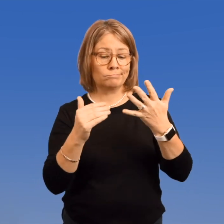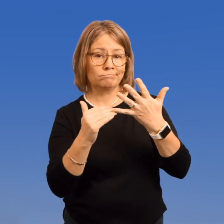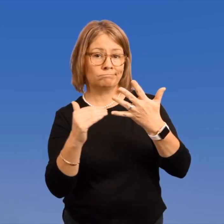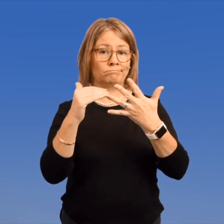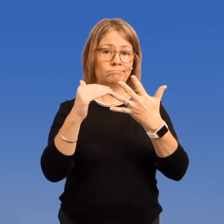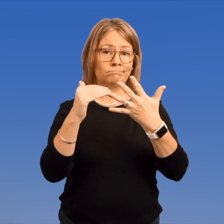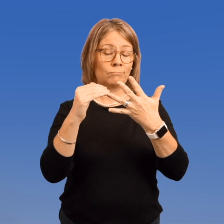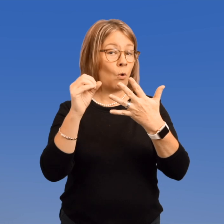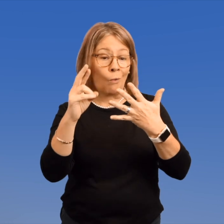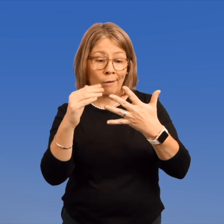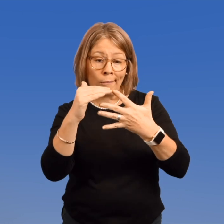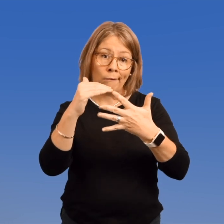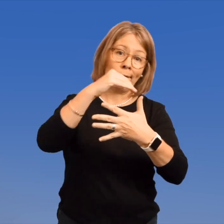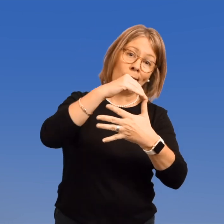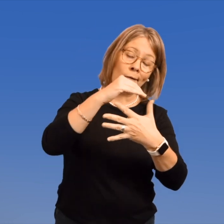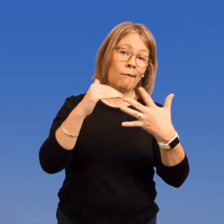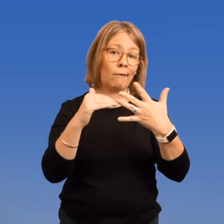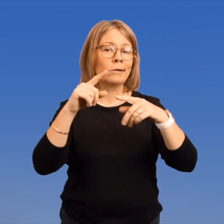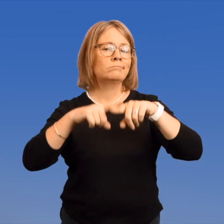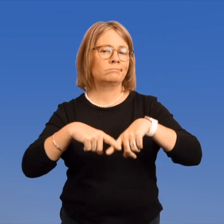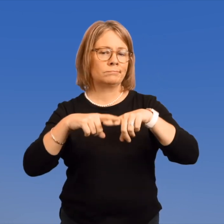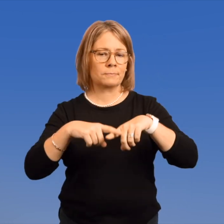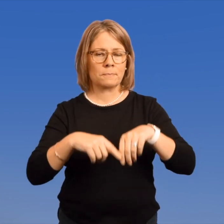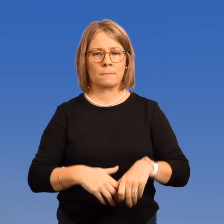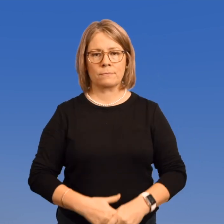The level of higher court depends on the case.